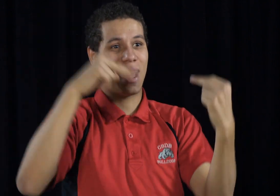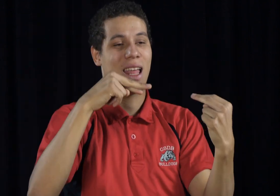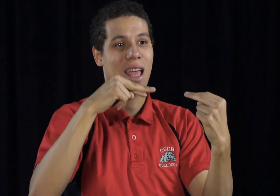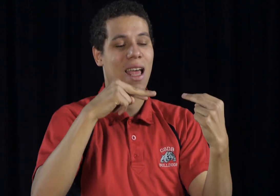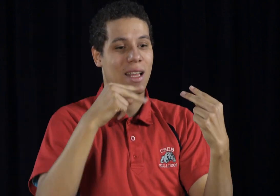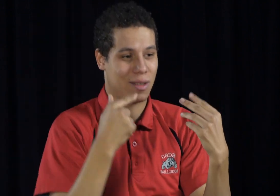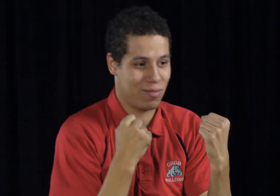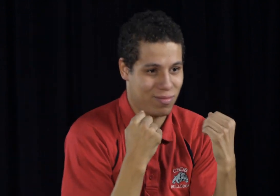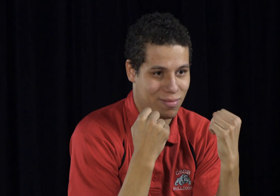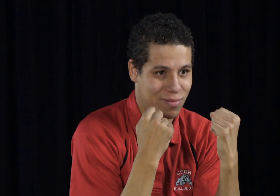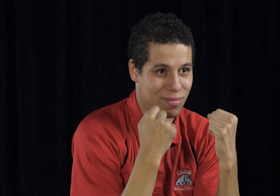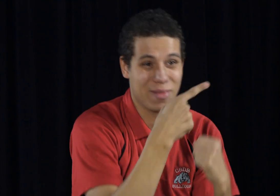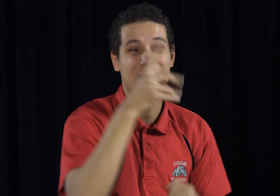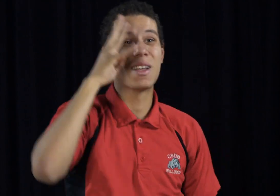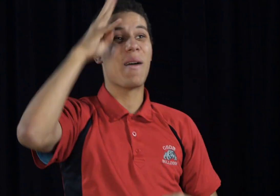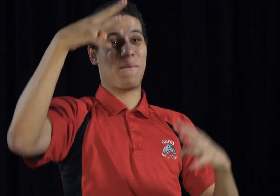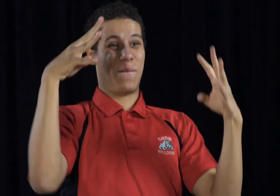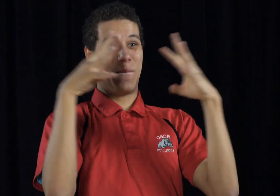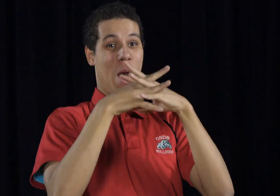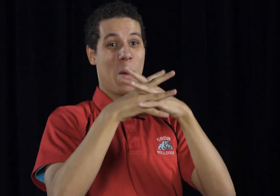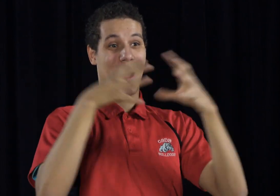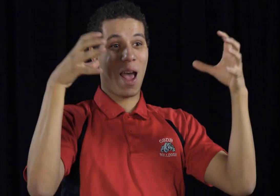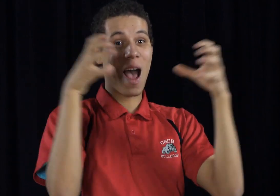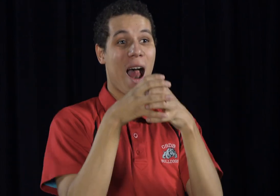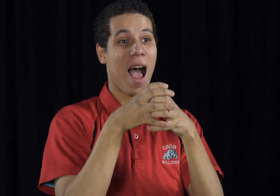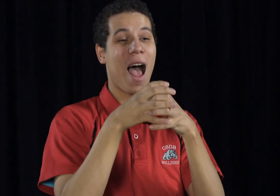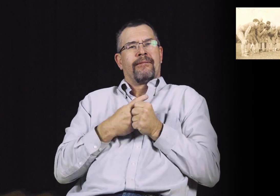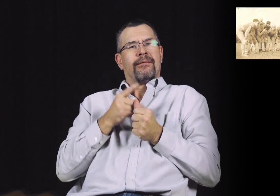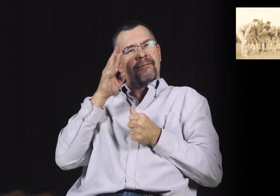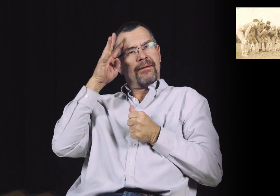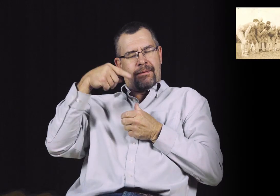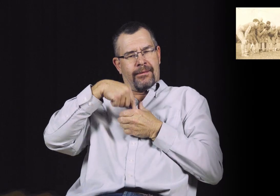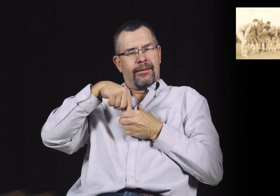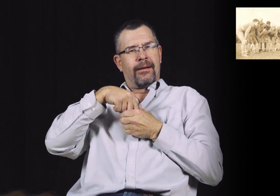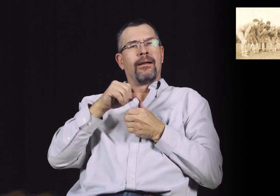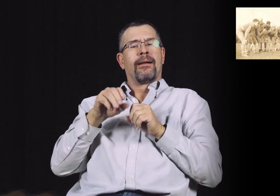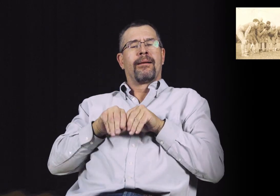was unable to see what he was signing. And in that instance he invented the football huddle.